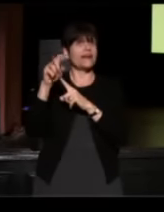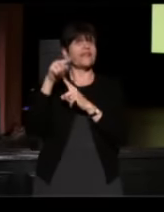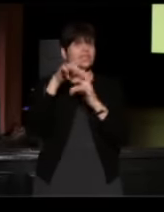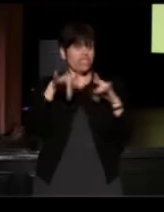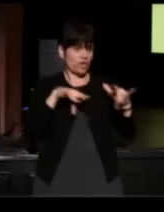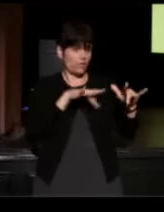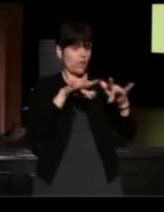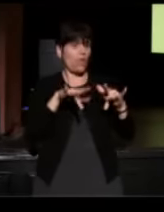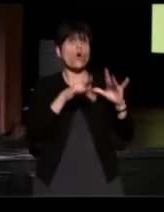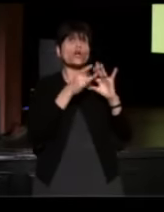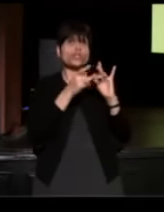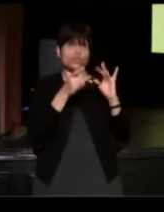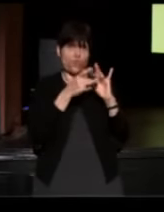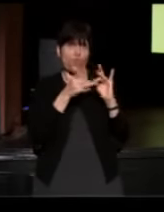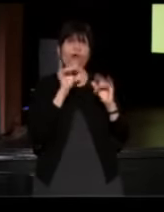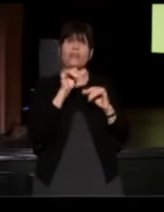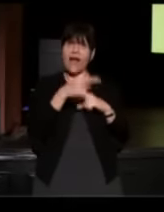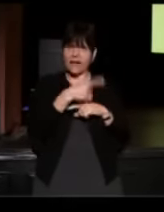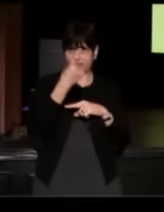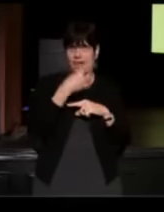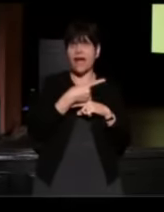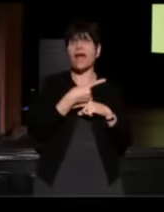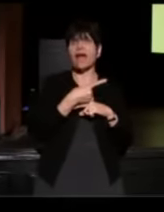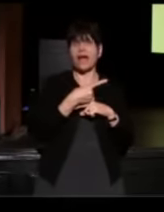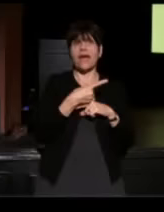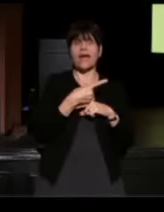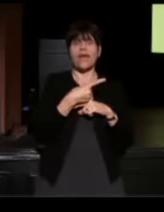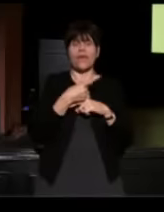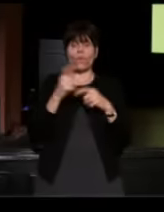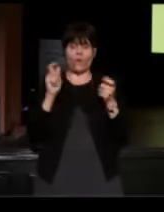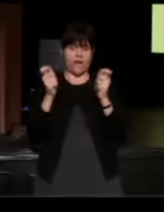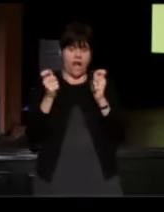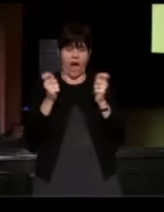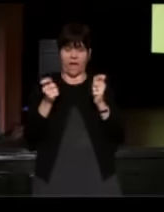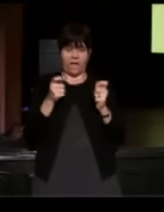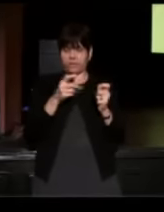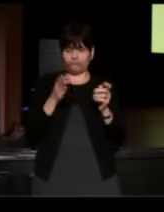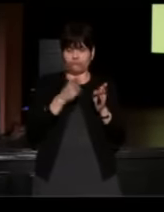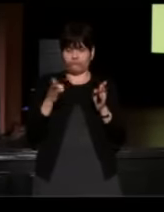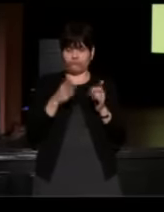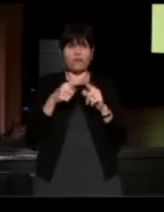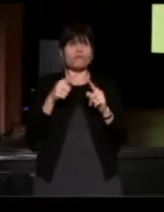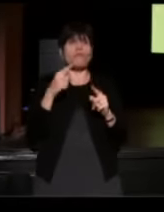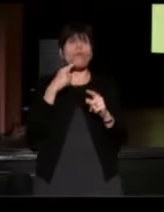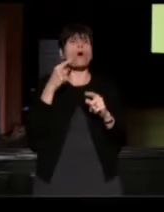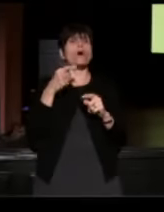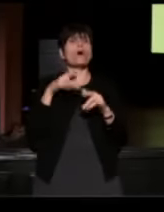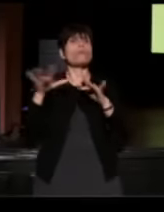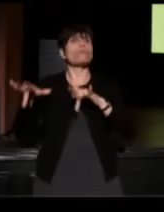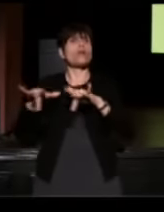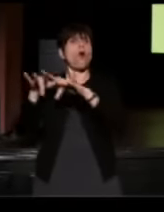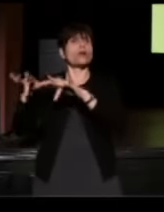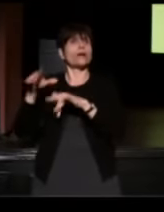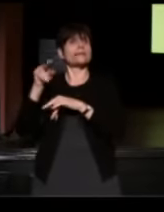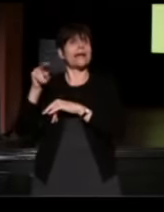So that day, we cut it for broadcast on NPR the next day. She had come to StoryCorps